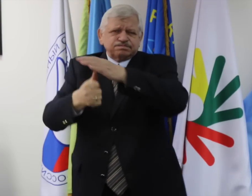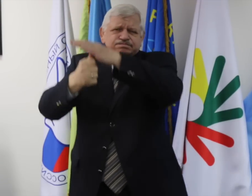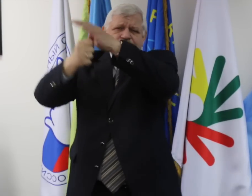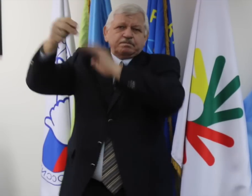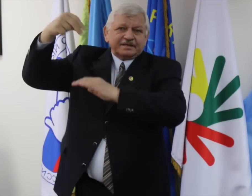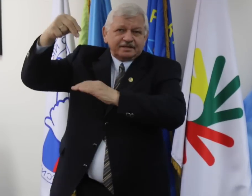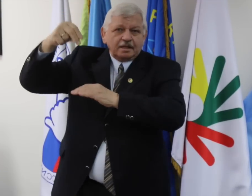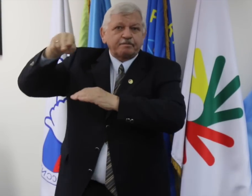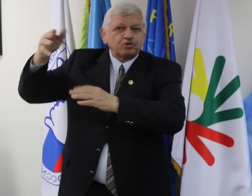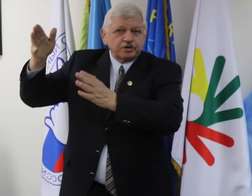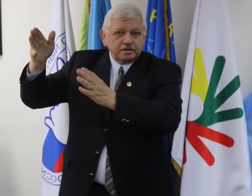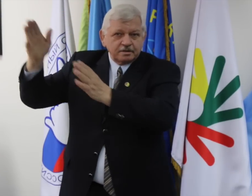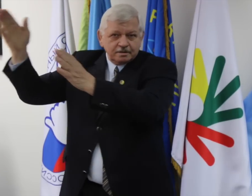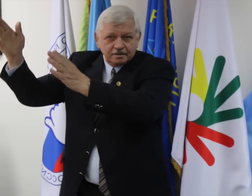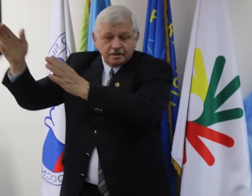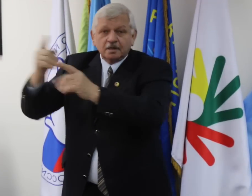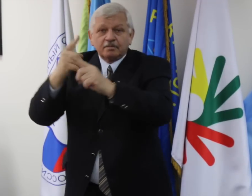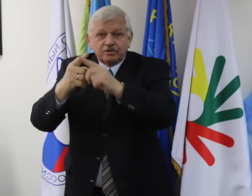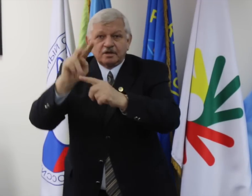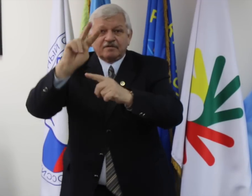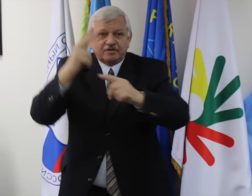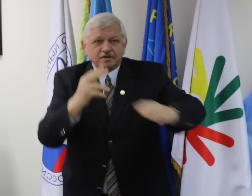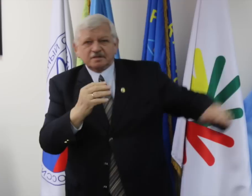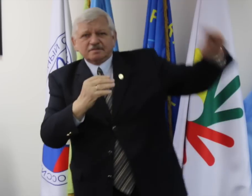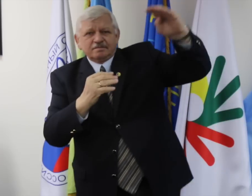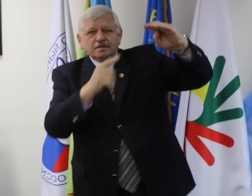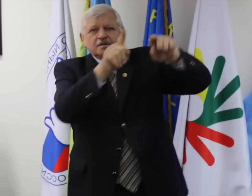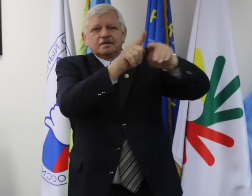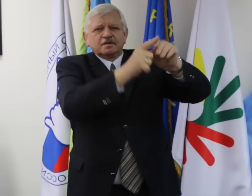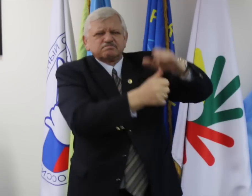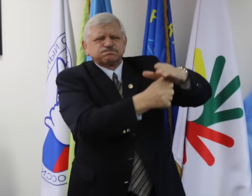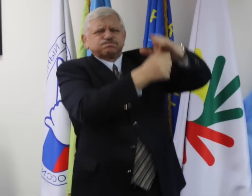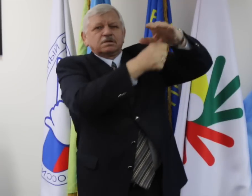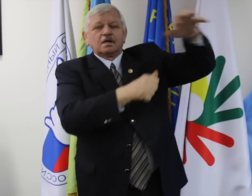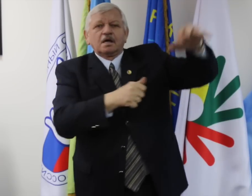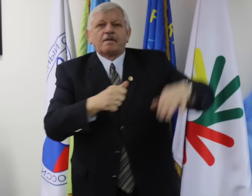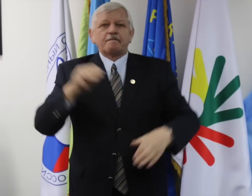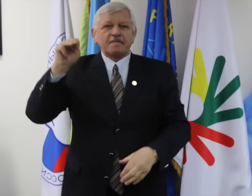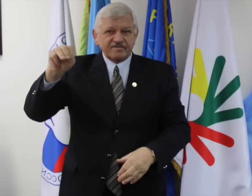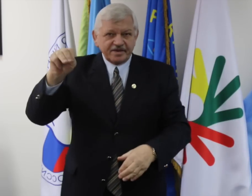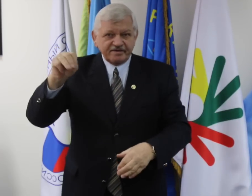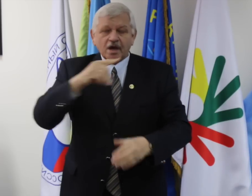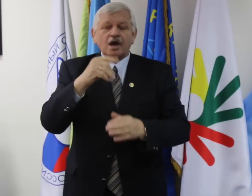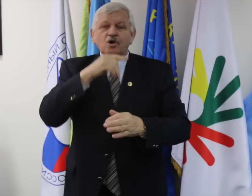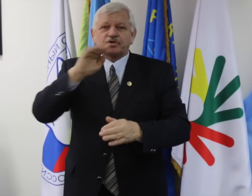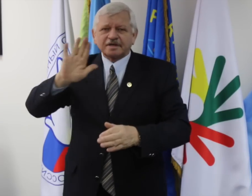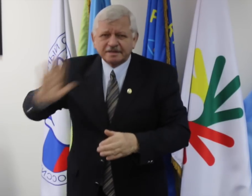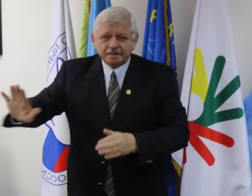is Vladimir Putin, and Prime Minister is Dmitry Medvedev.